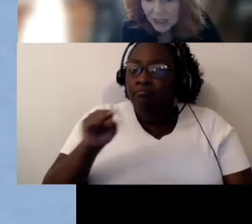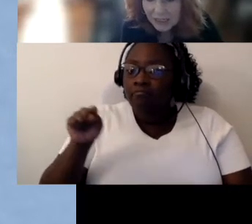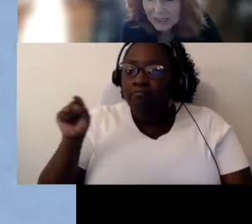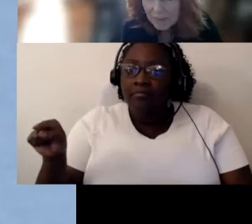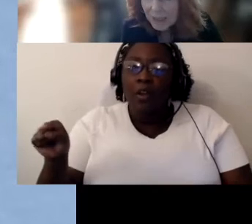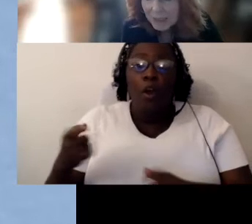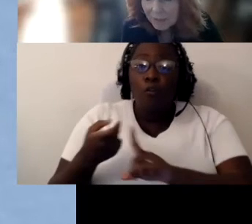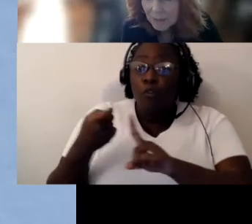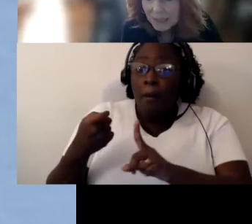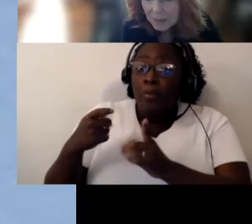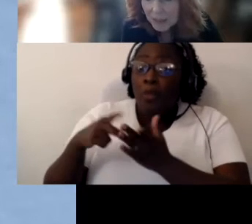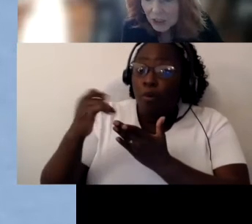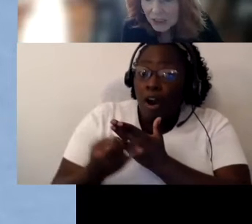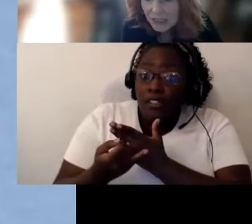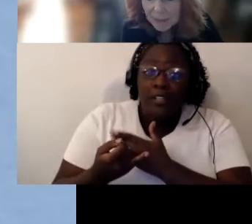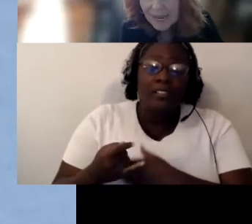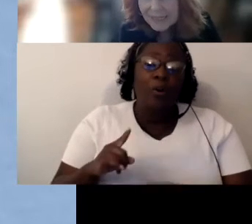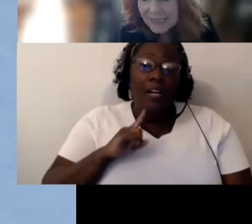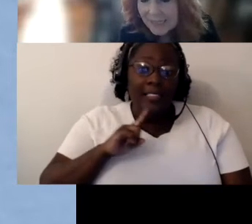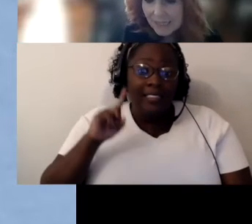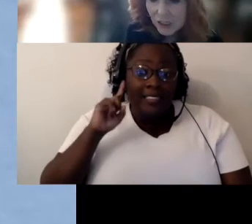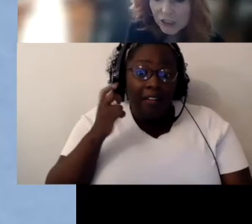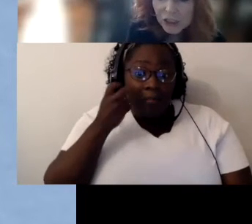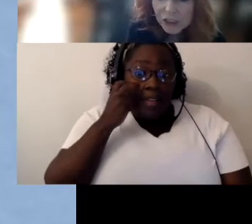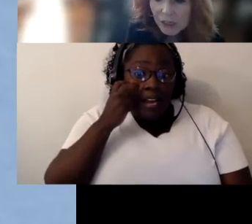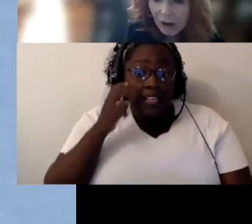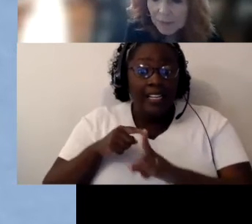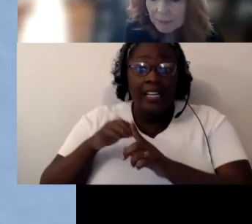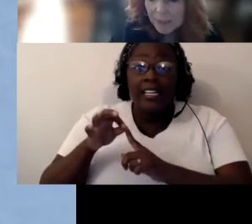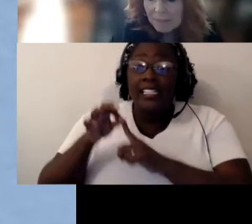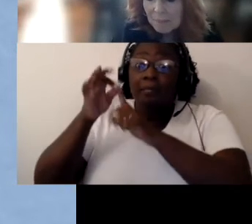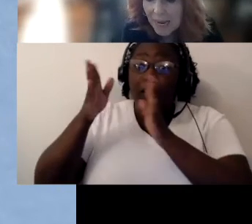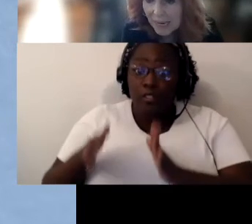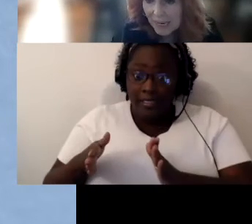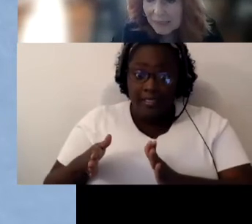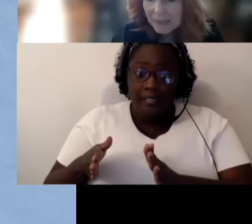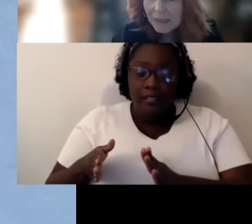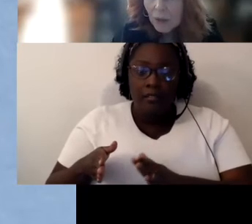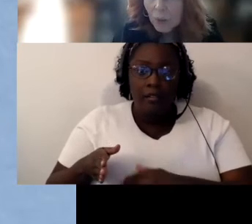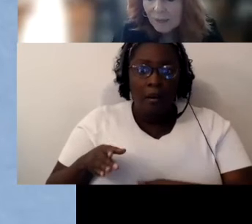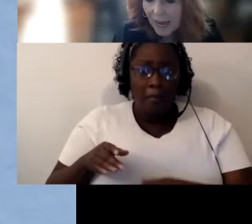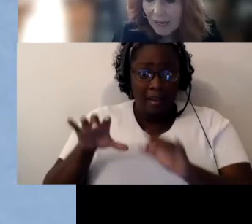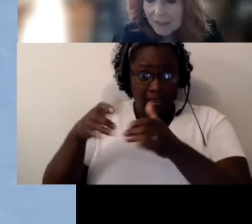It can be a Deafblind specialist, but that decision should not be made without Deafblind